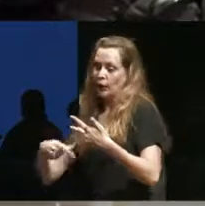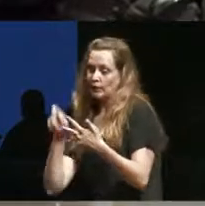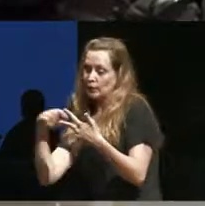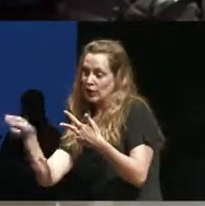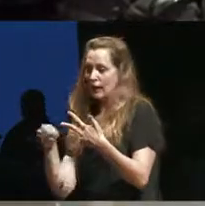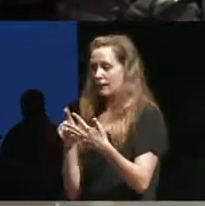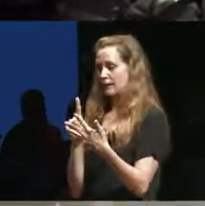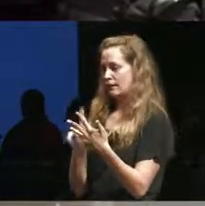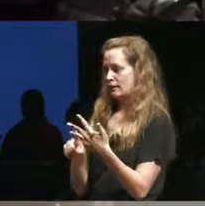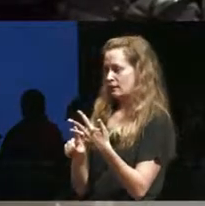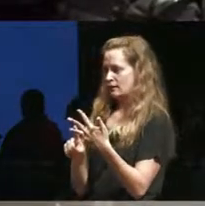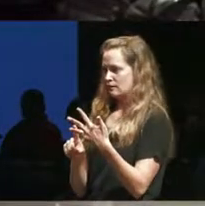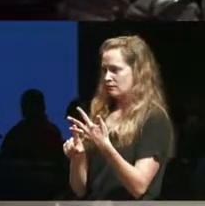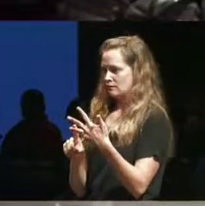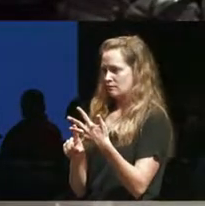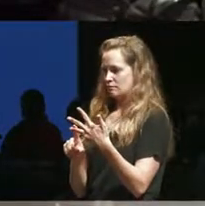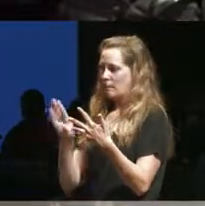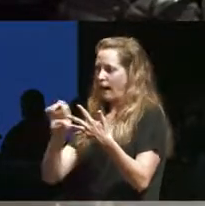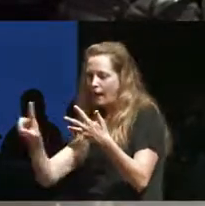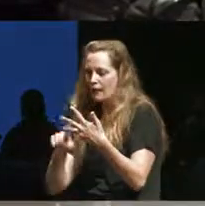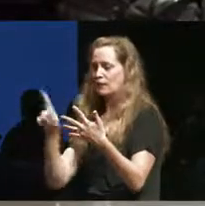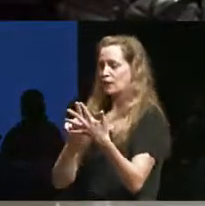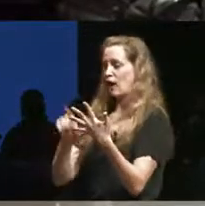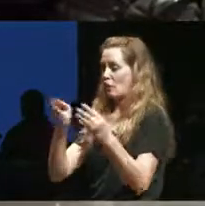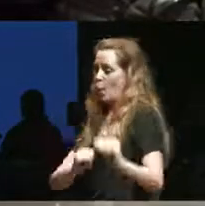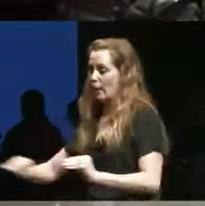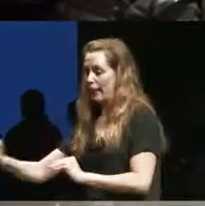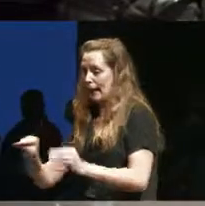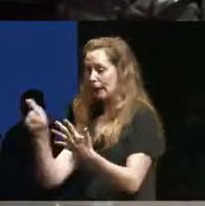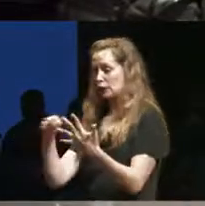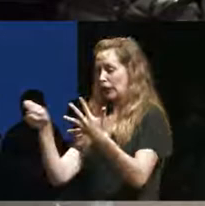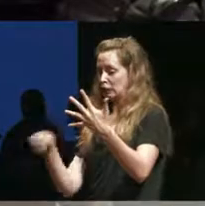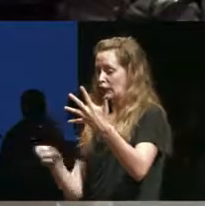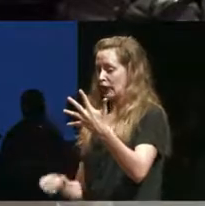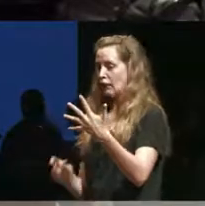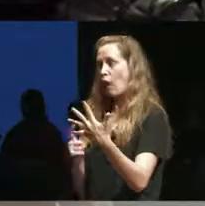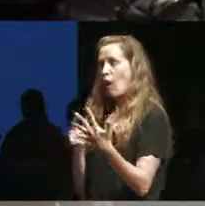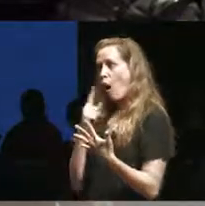dance it checks off the mobility and so I think that's a pretty good thing but